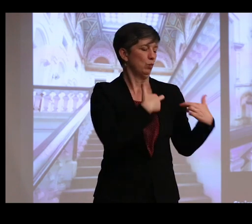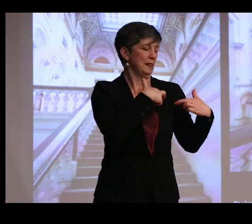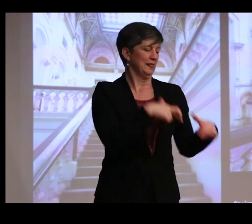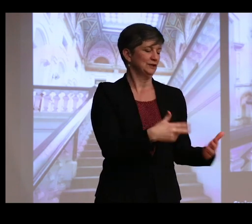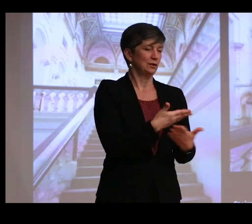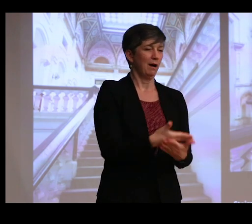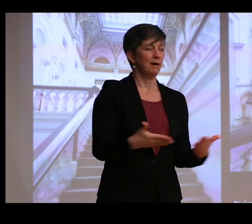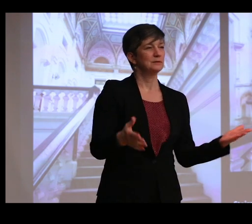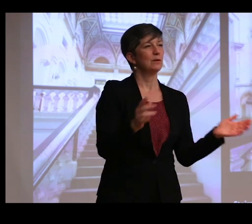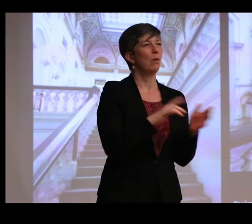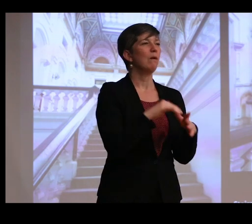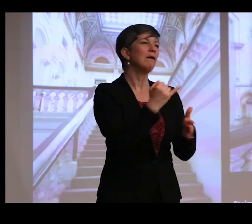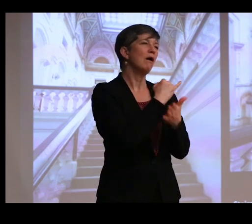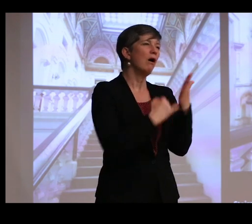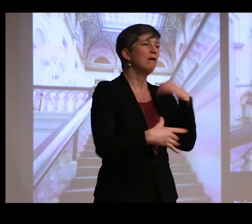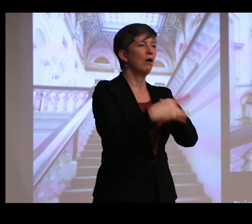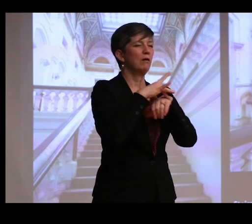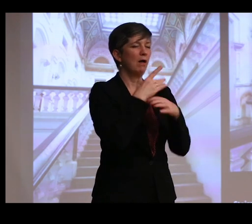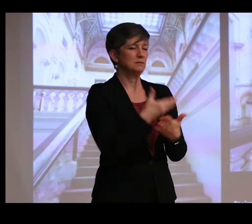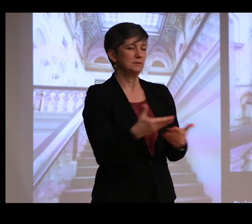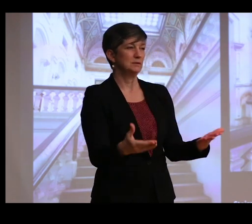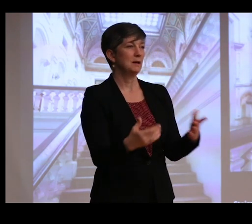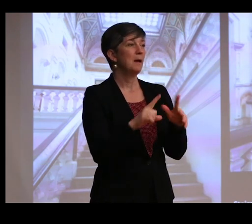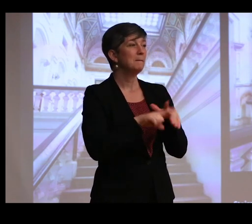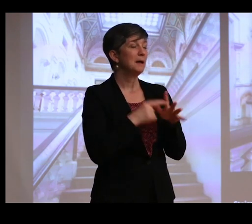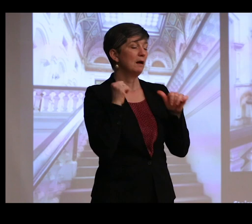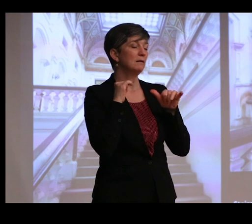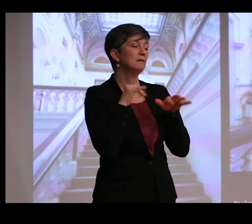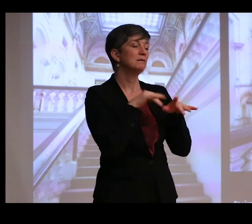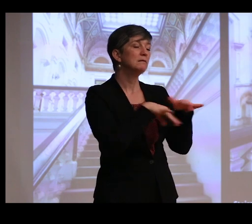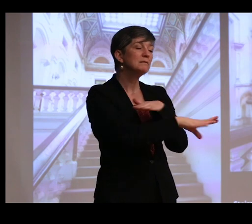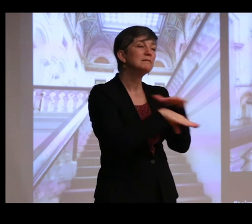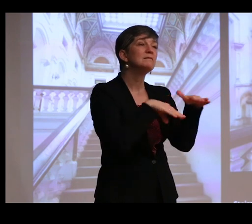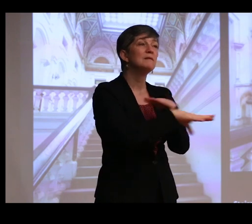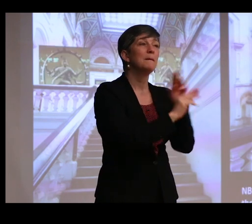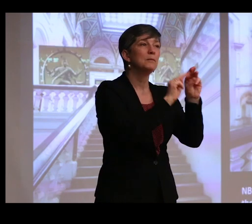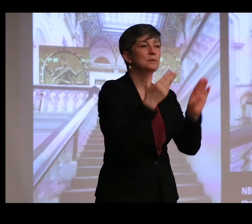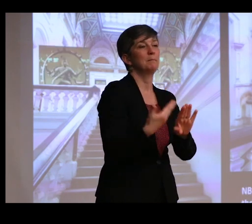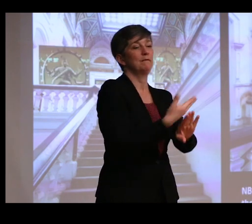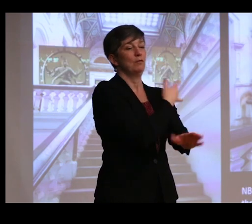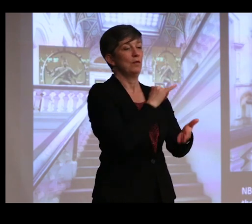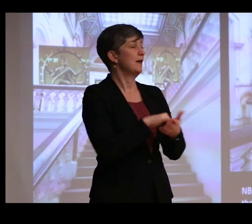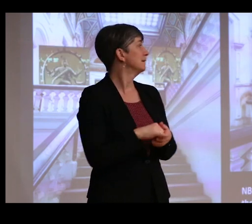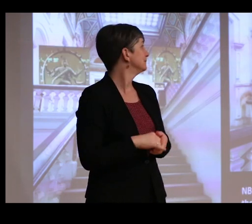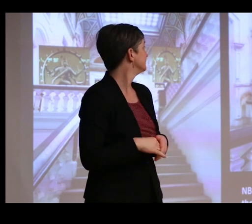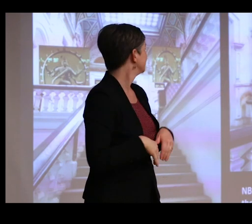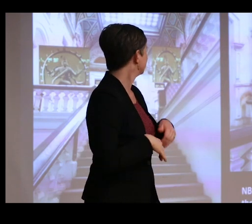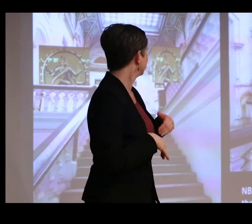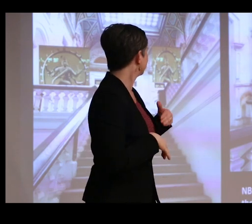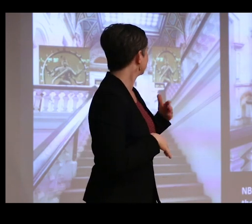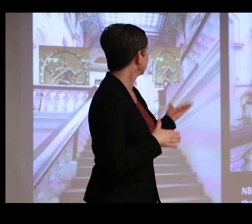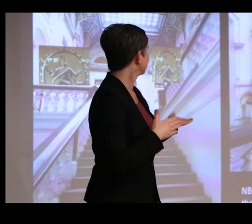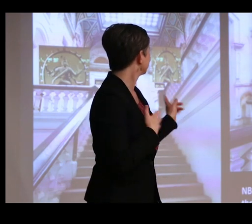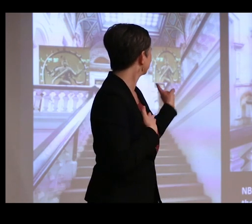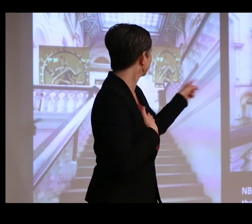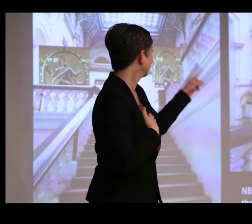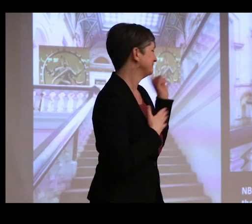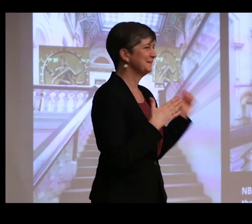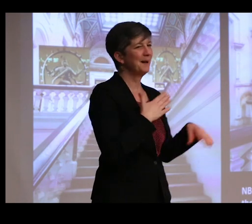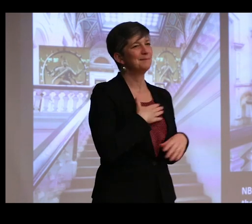art and archaeological objects began to infiltrate the museum before that. And this is my little Photoshop attempt at that.